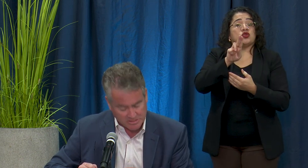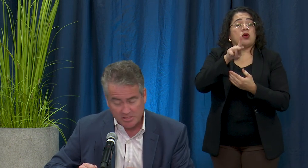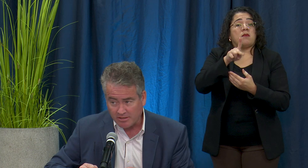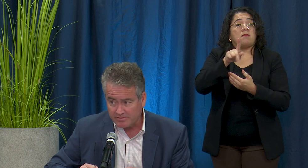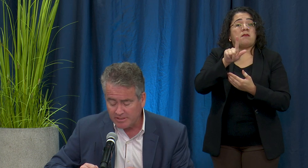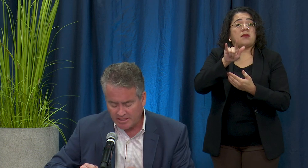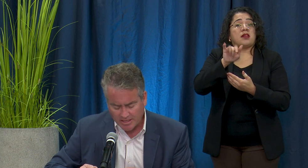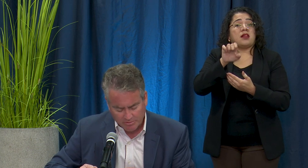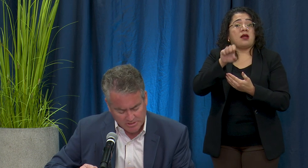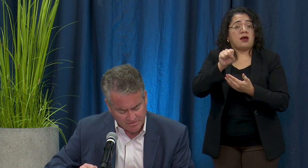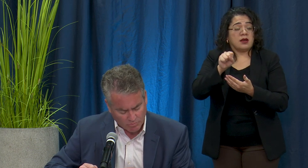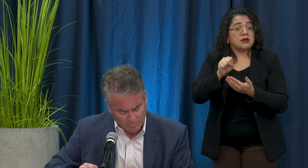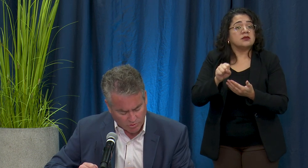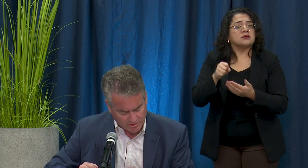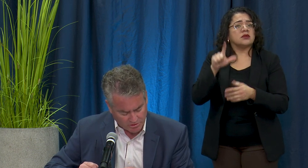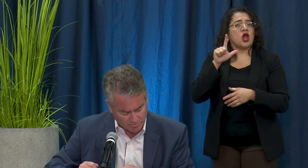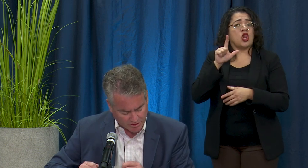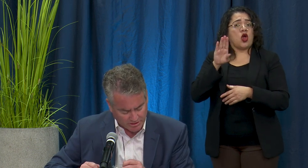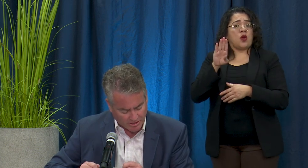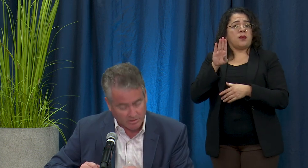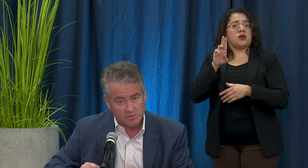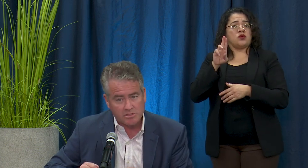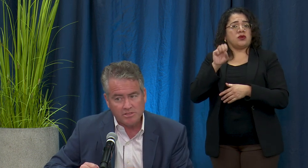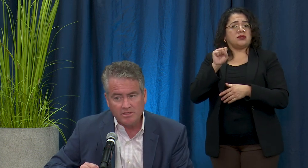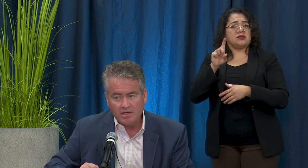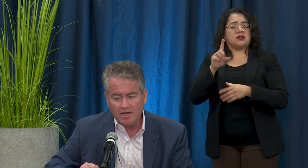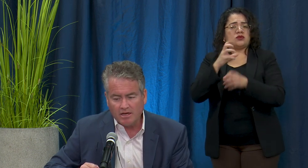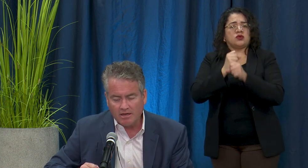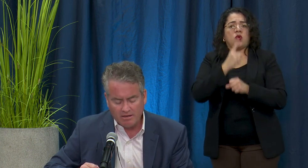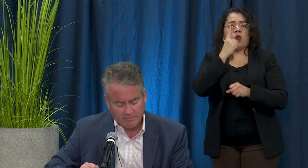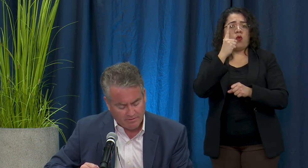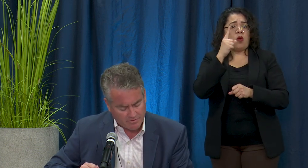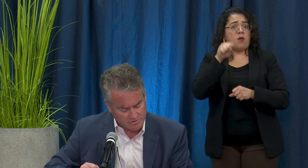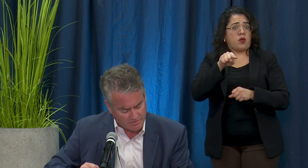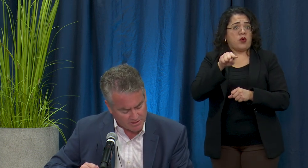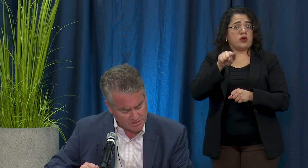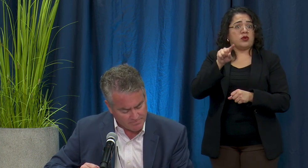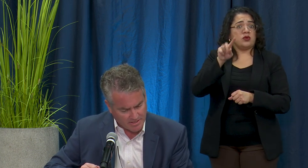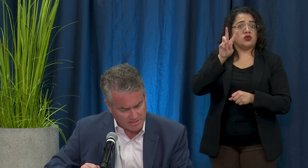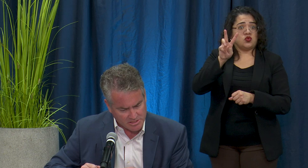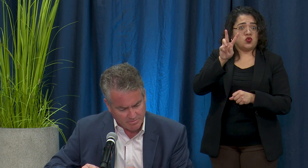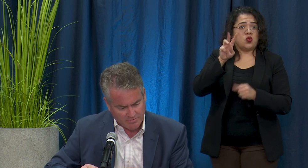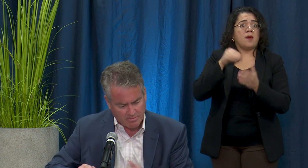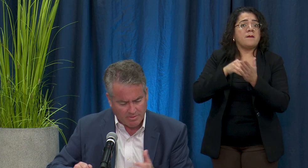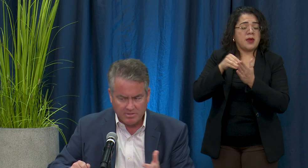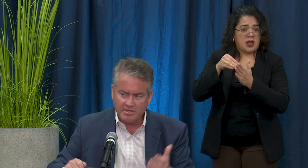itself, received 1.2 million dollars of those funds and some have come up to me